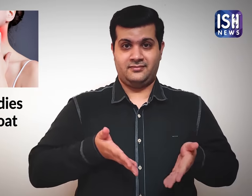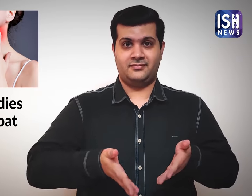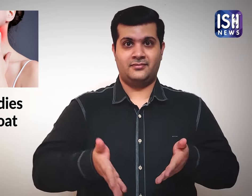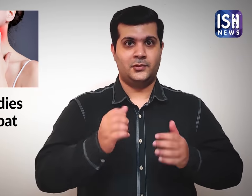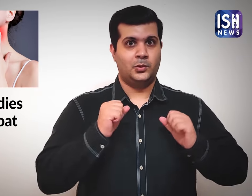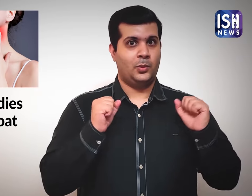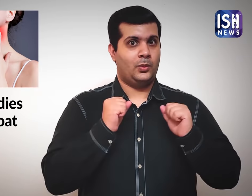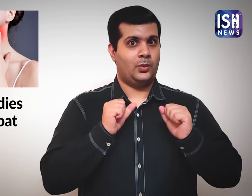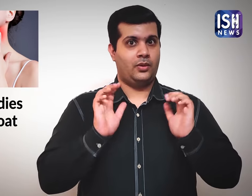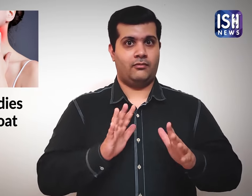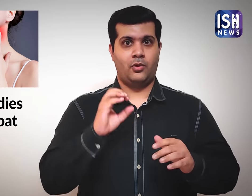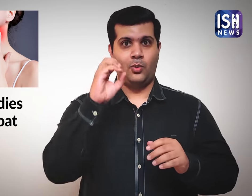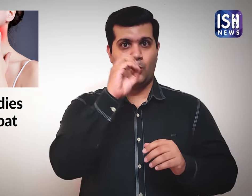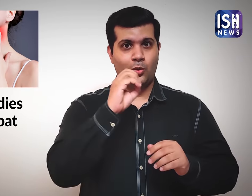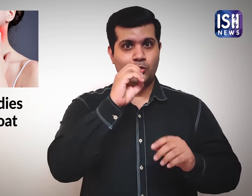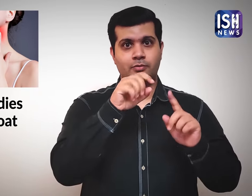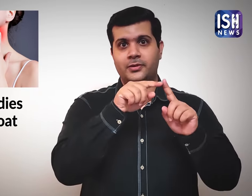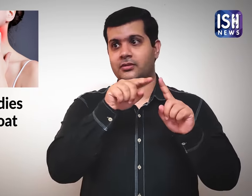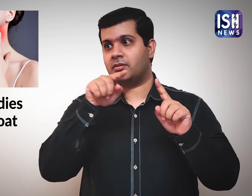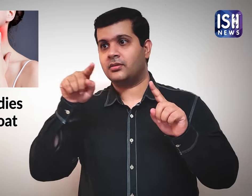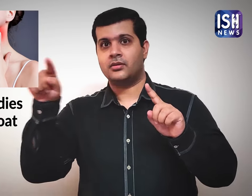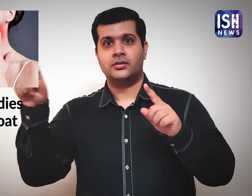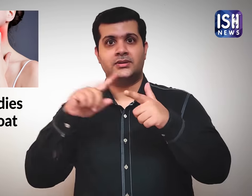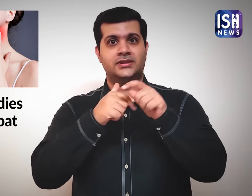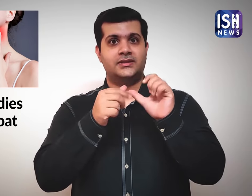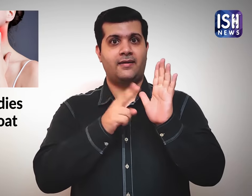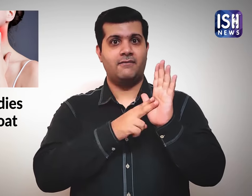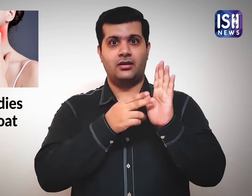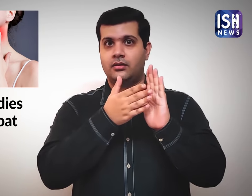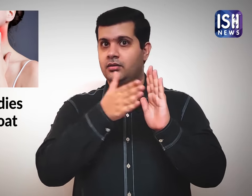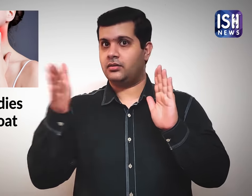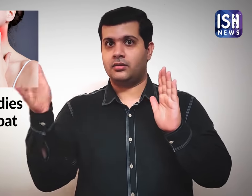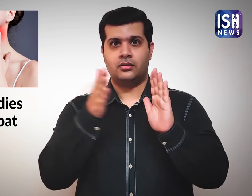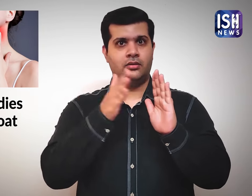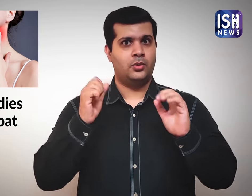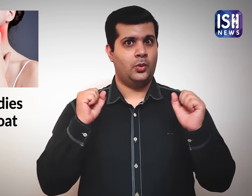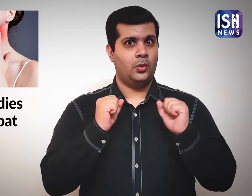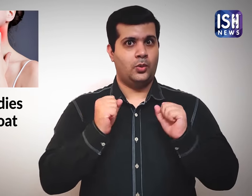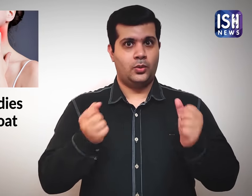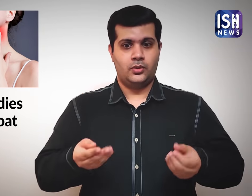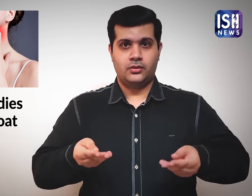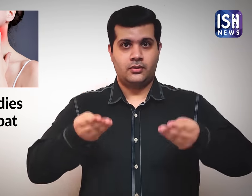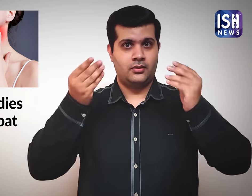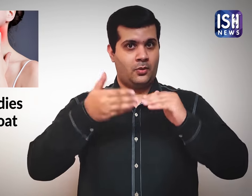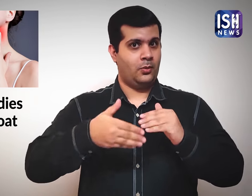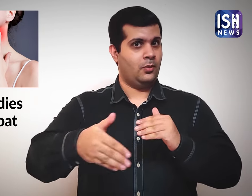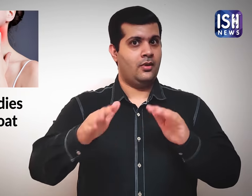Now from October to January are winter months and it will become cold very soon.